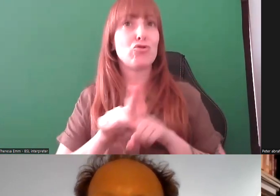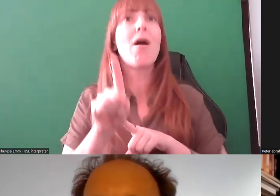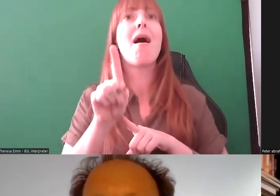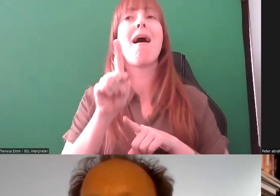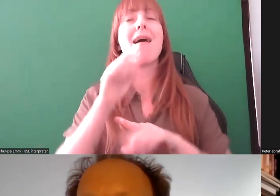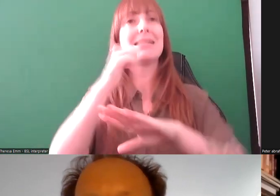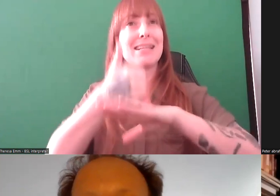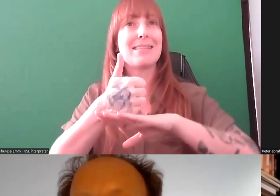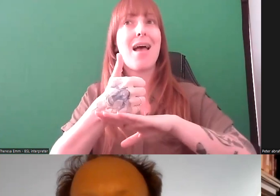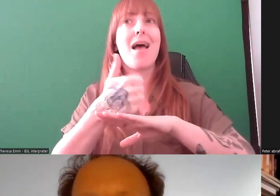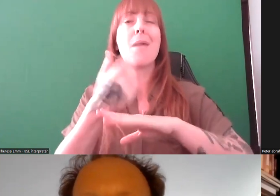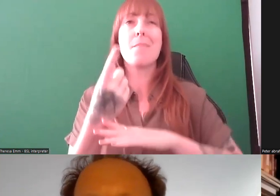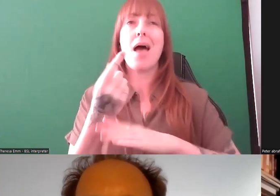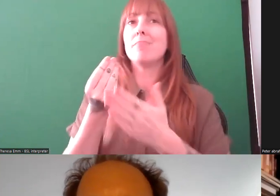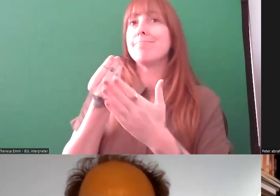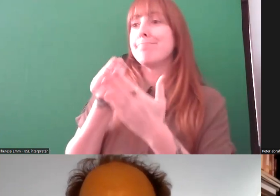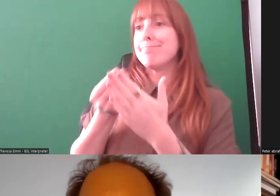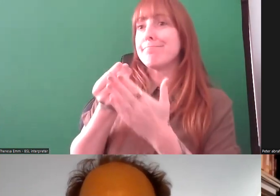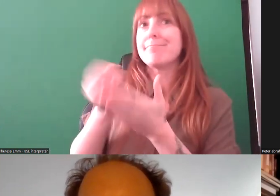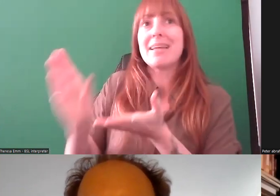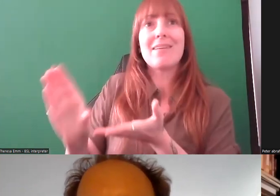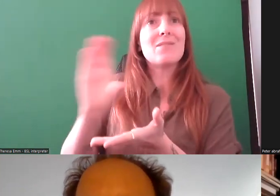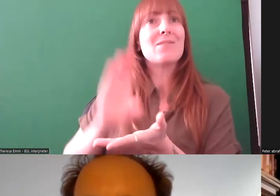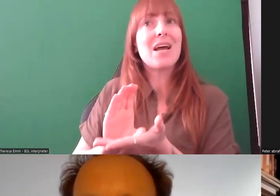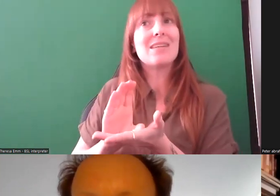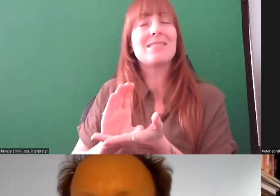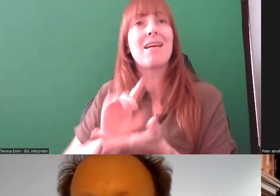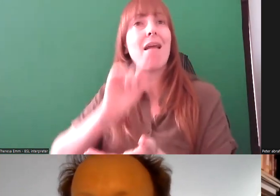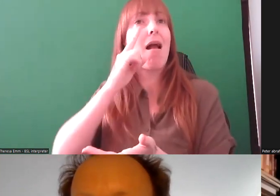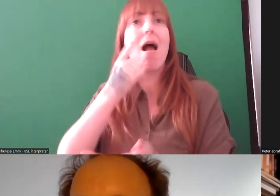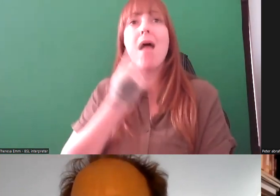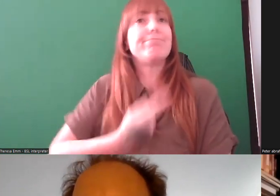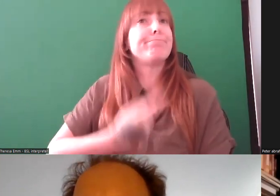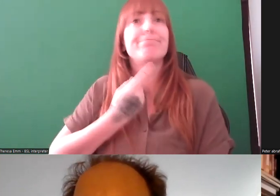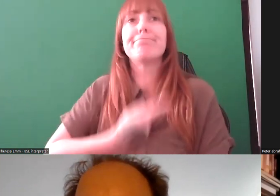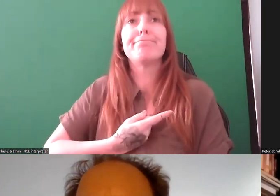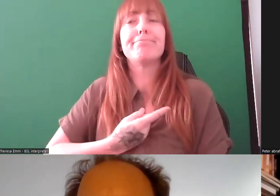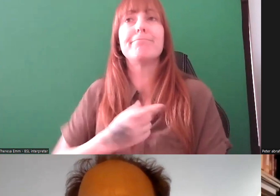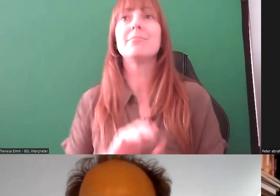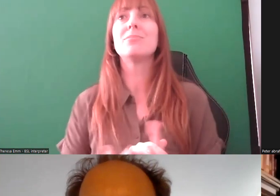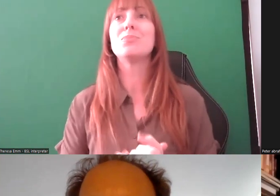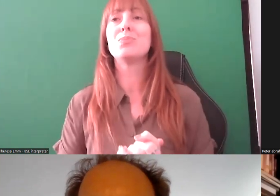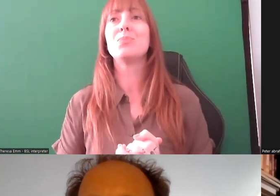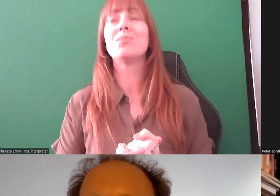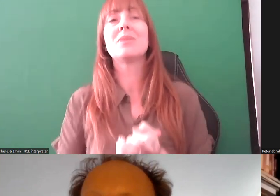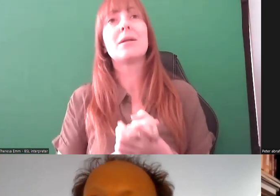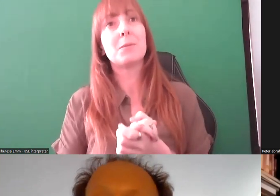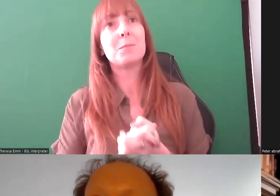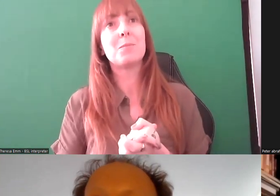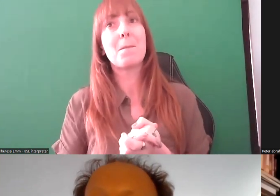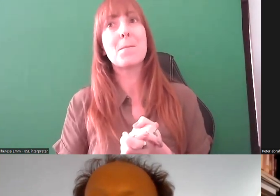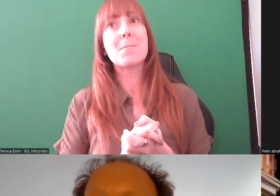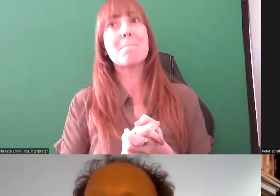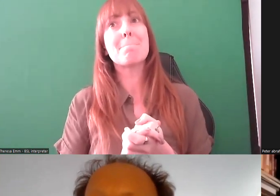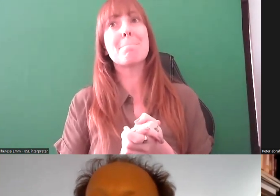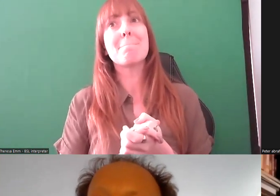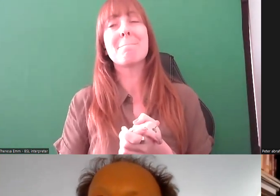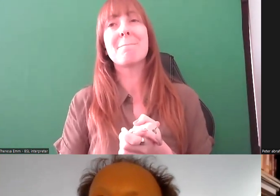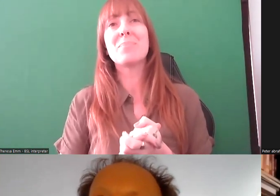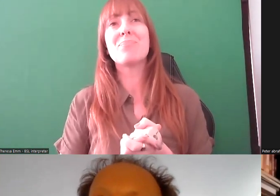but financing it is not something that we could do ourselves. So, we're hoping. But I think the